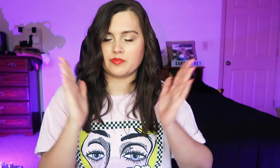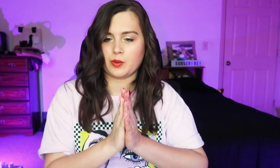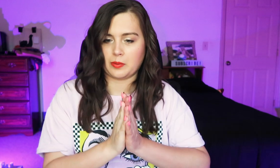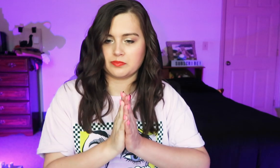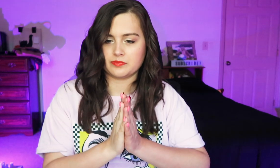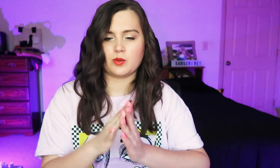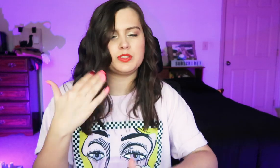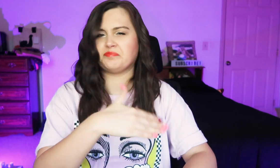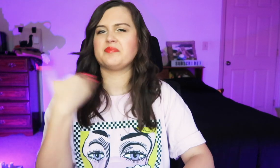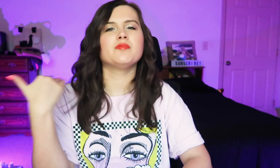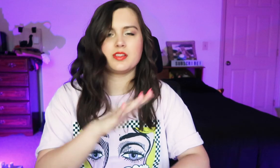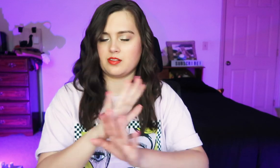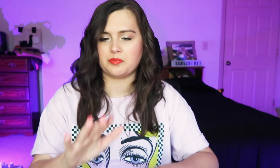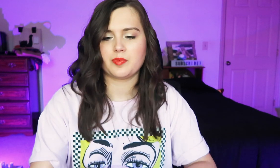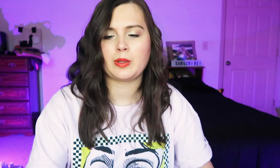Okay. Let's stop there.